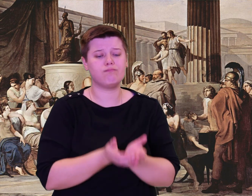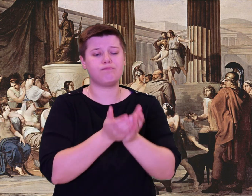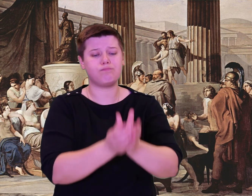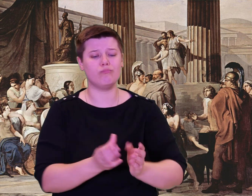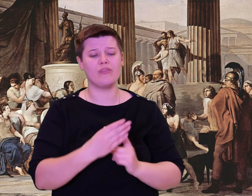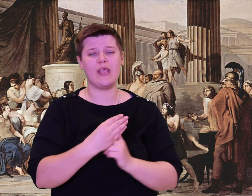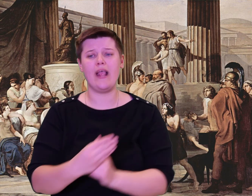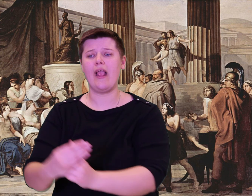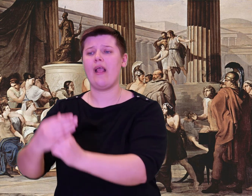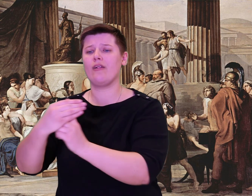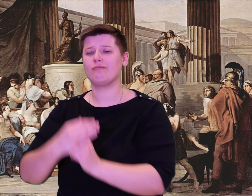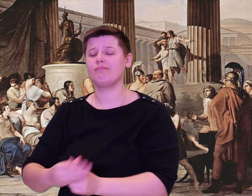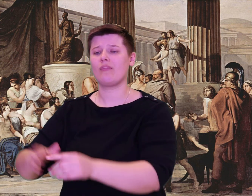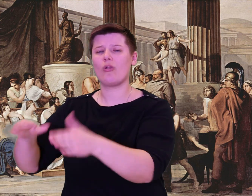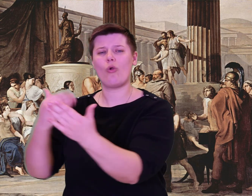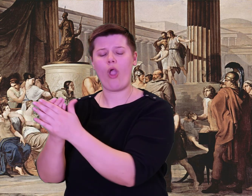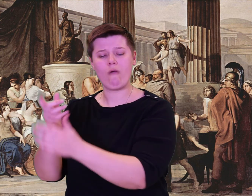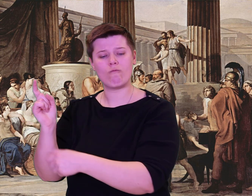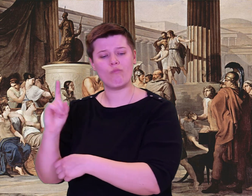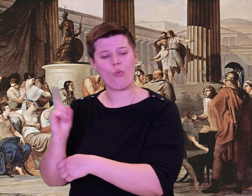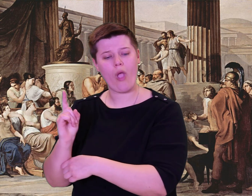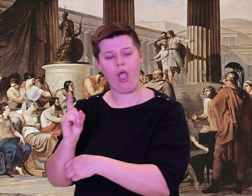forgotten home.